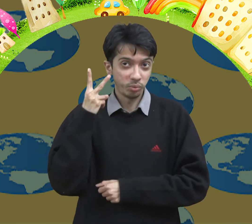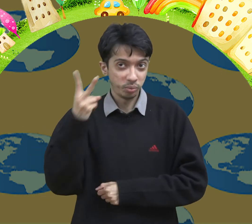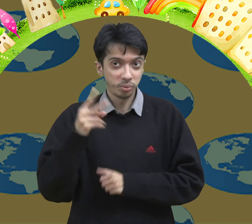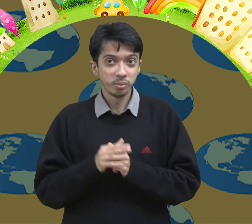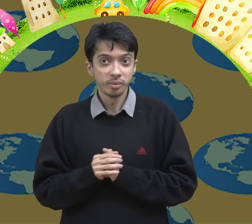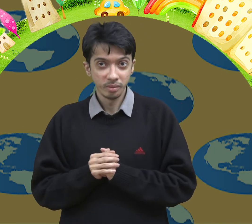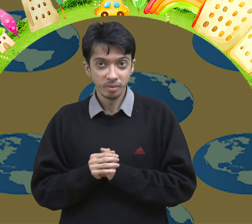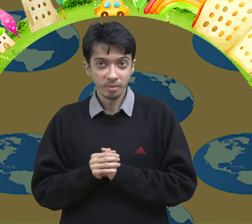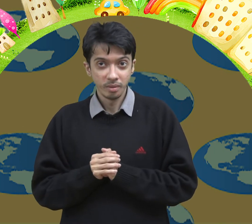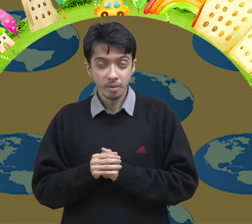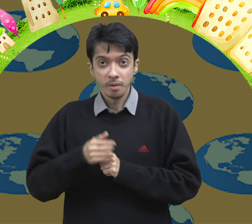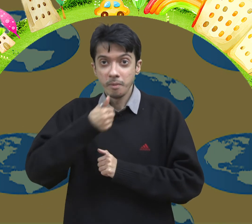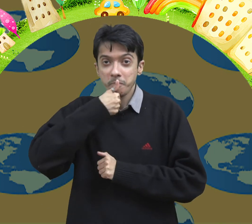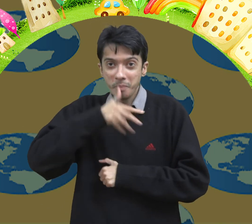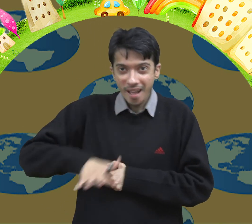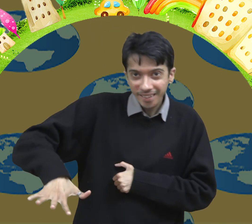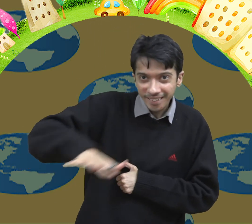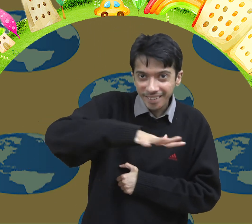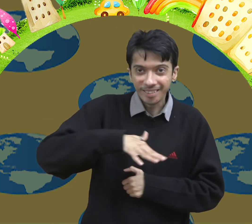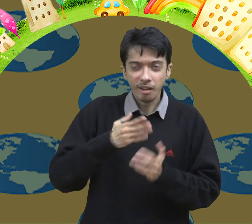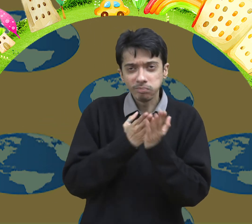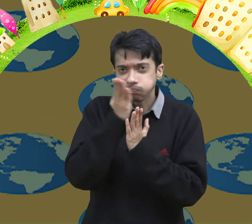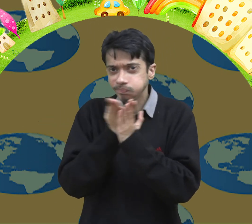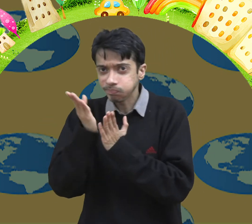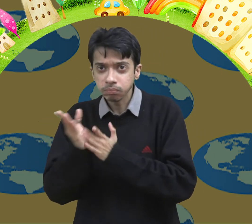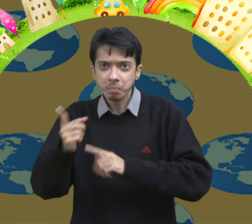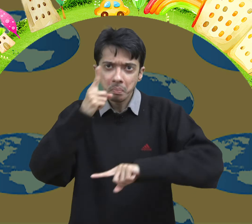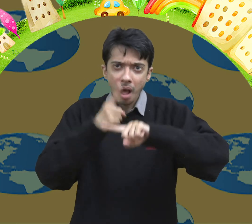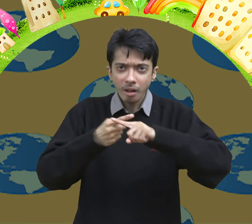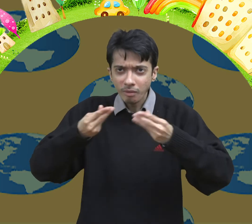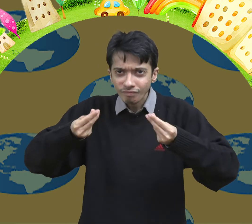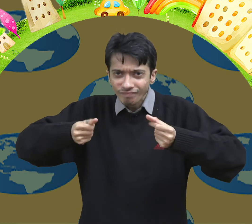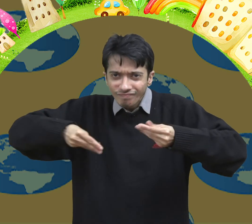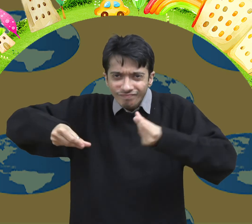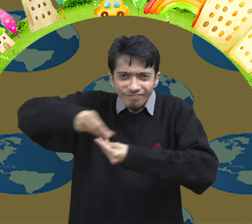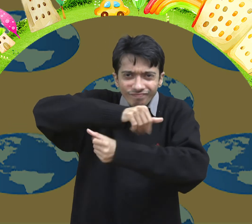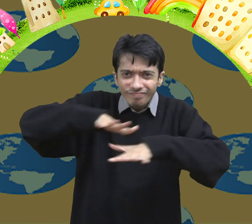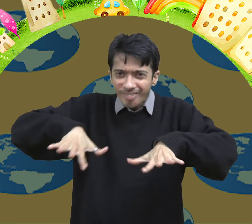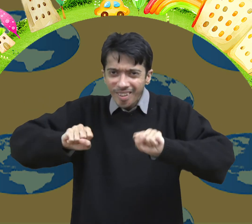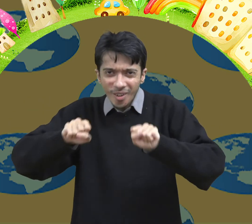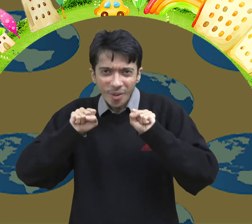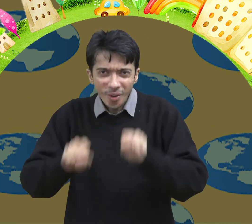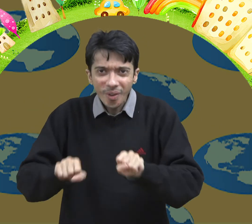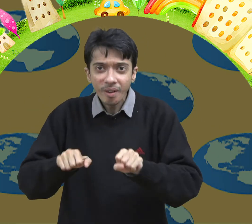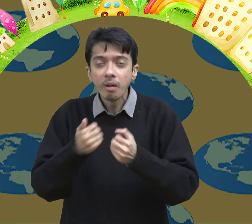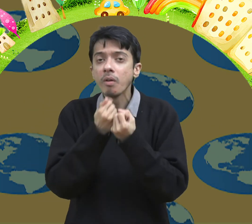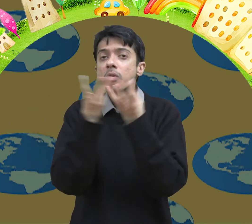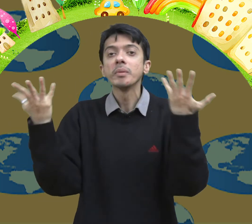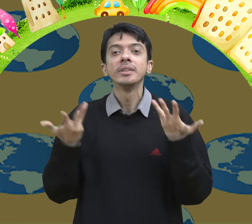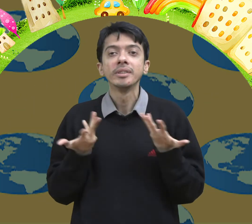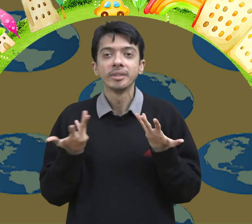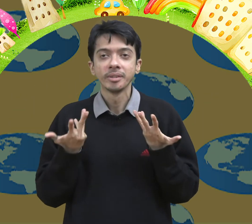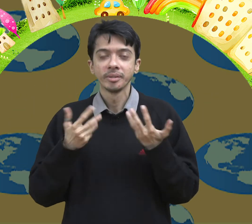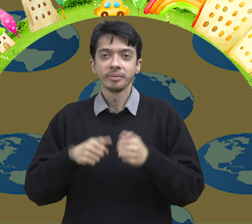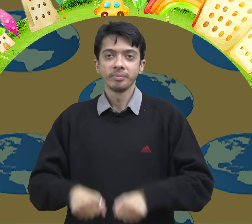Q2. How many kinds of water bodies and landforms are there on earth?